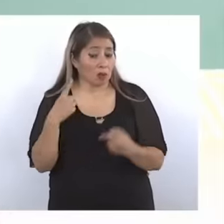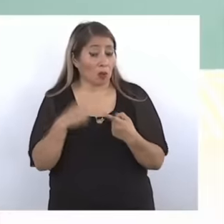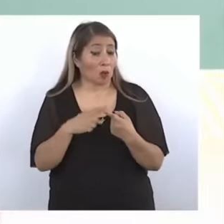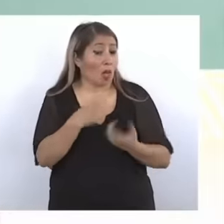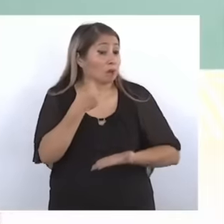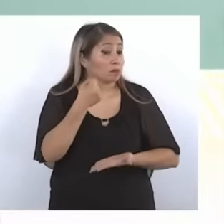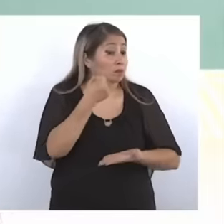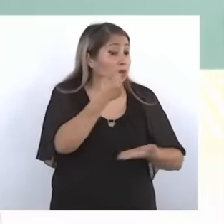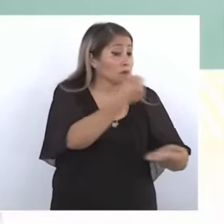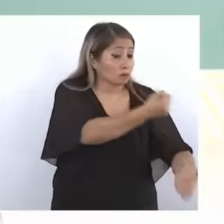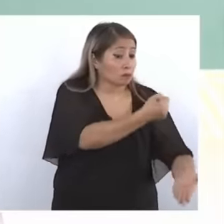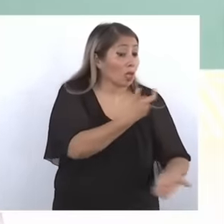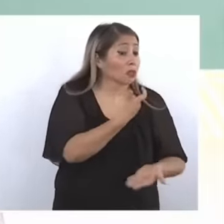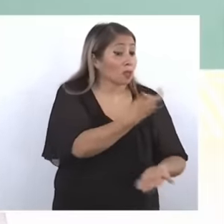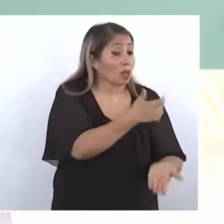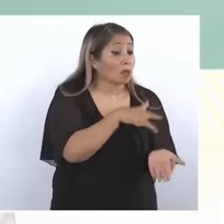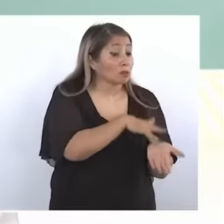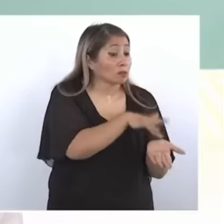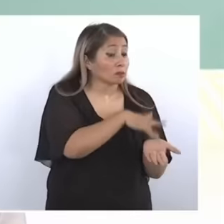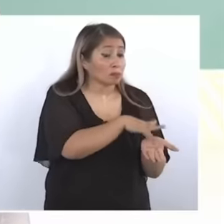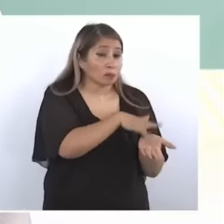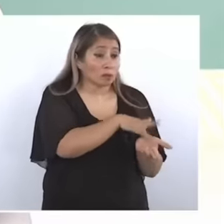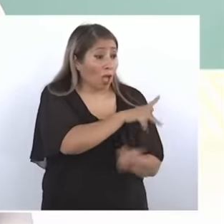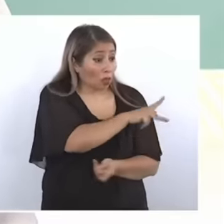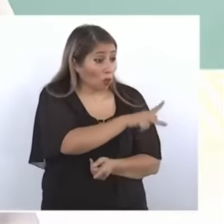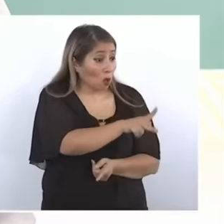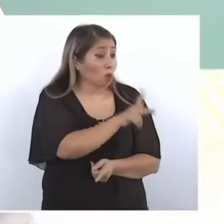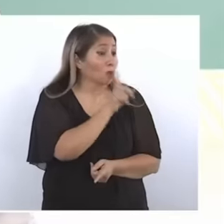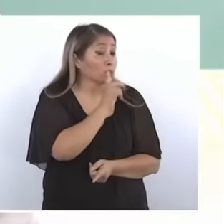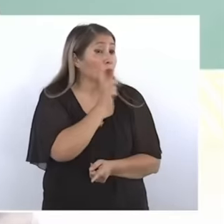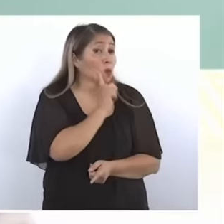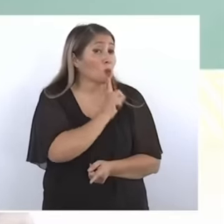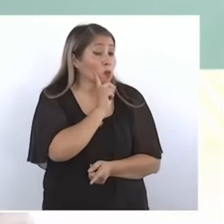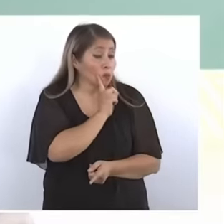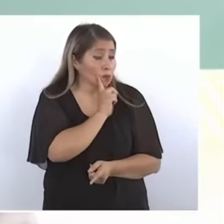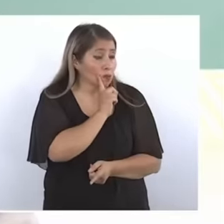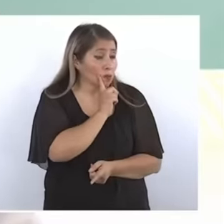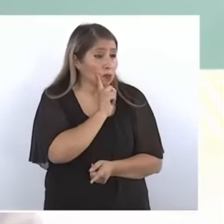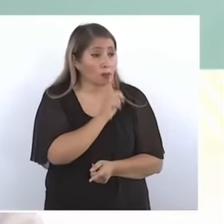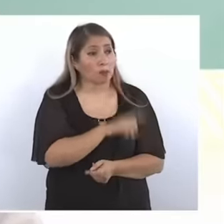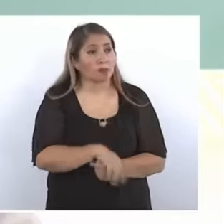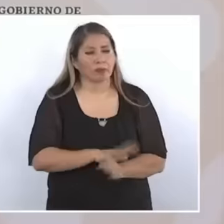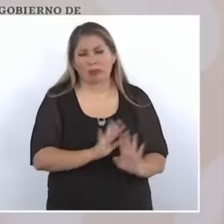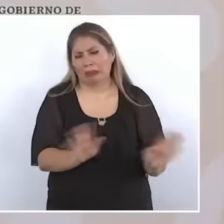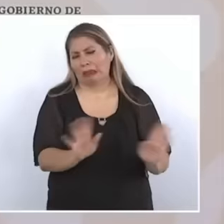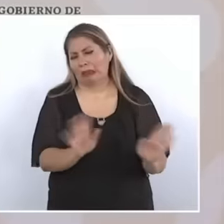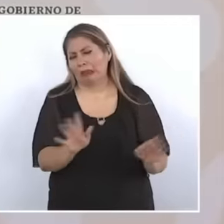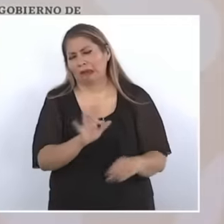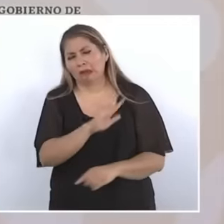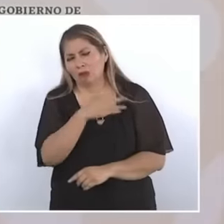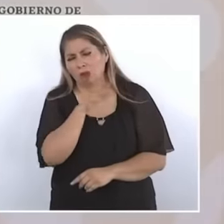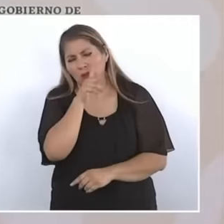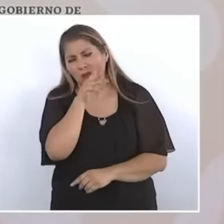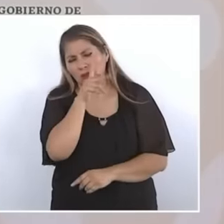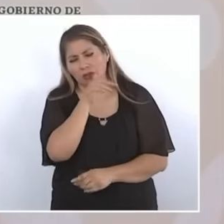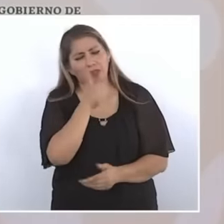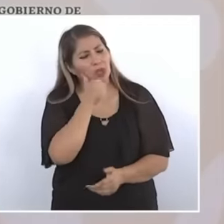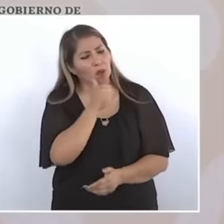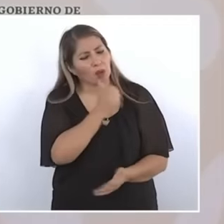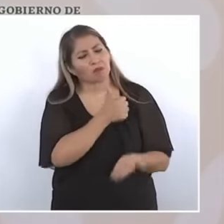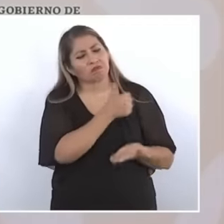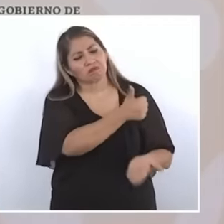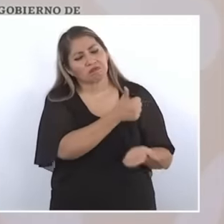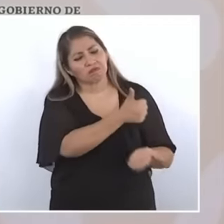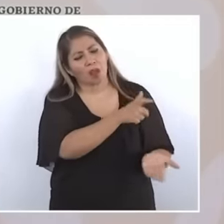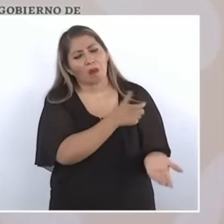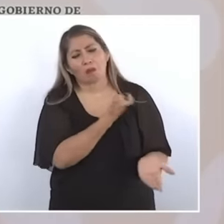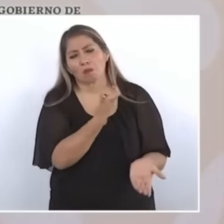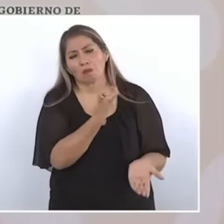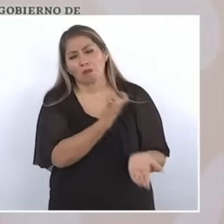. It helps all of them, they neglect that, that is, they are going to help, help the government.